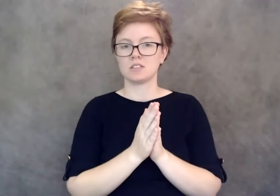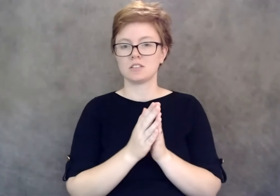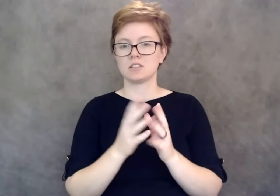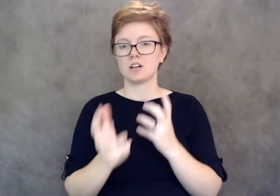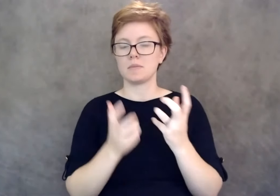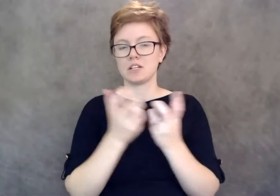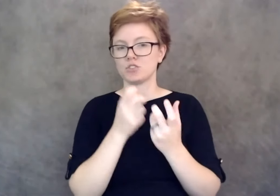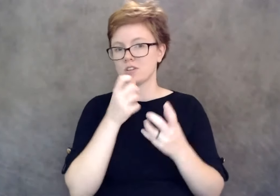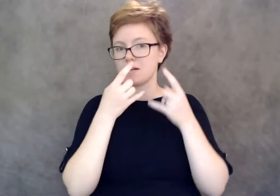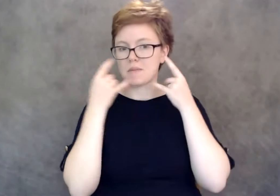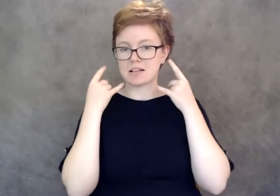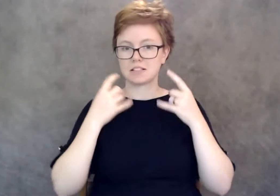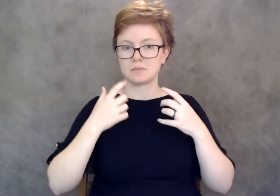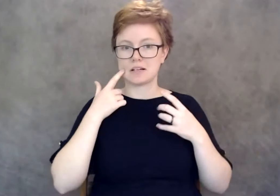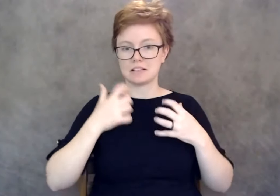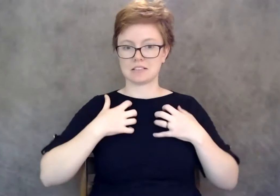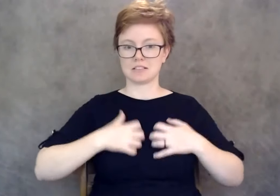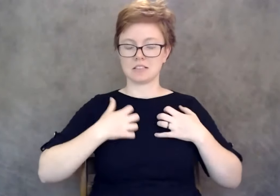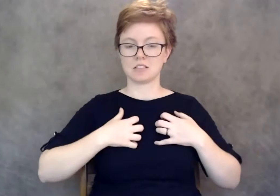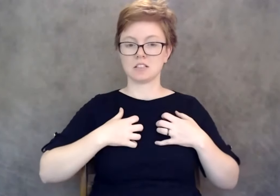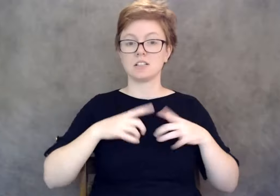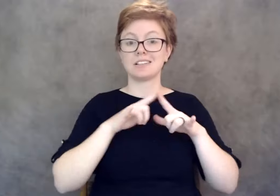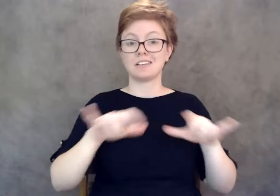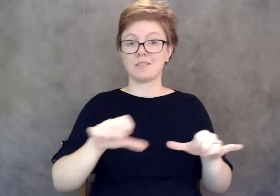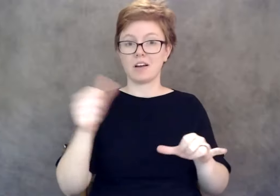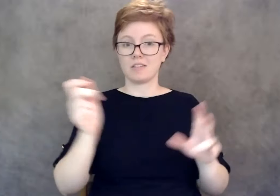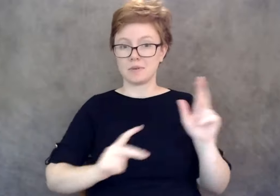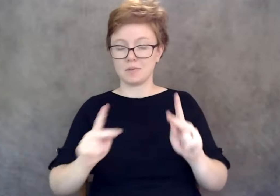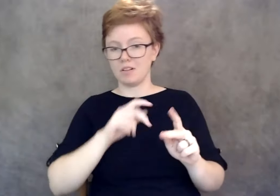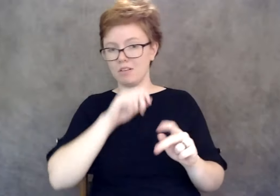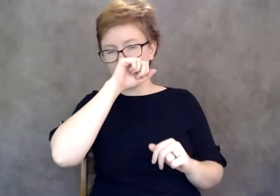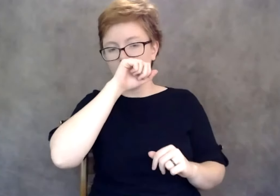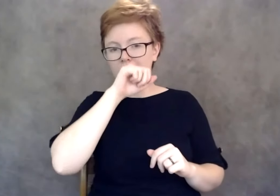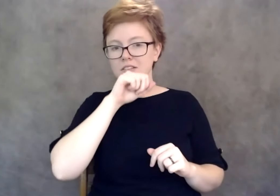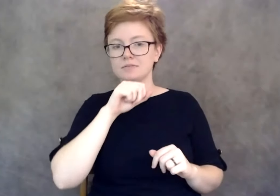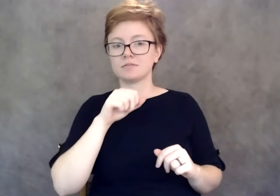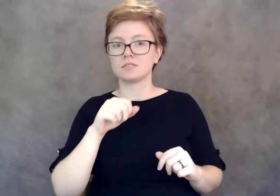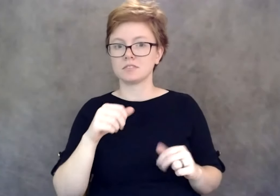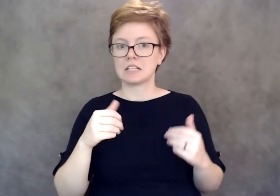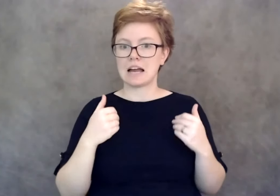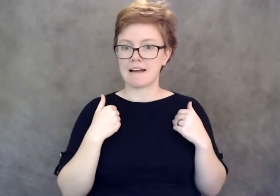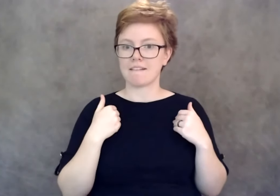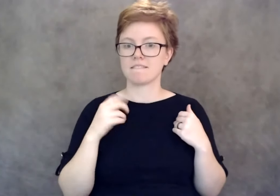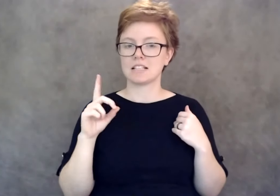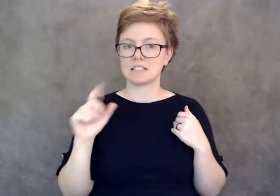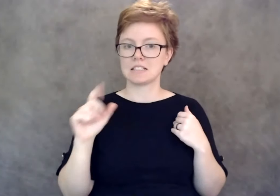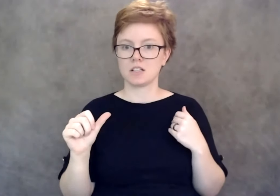At the same time, other folks with disabilities were, were immune compromised and they're not comfortable being there